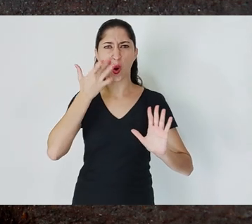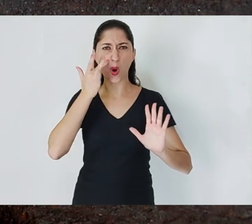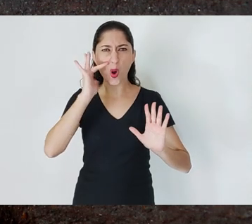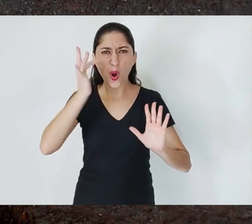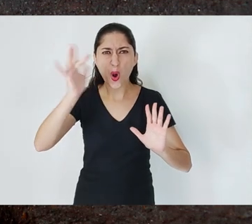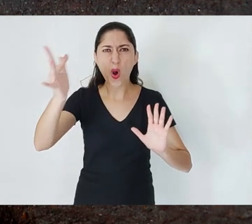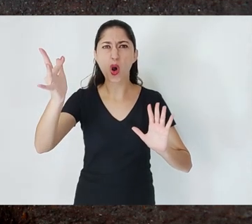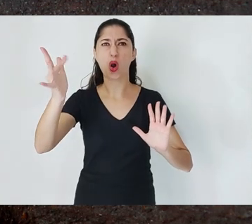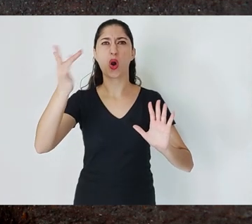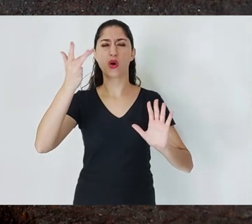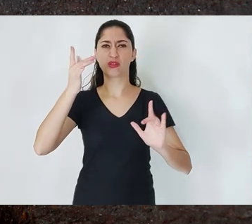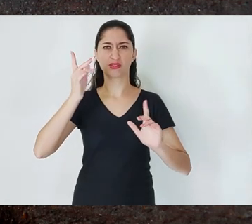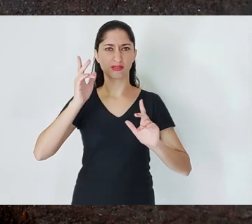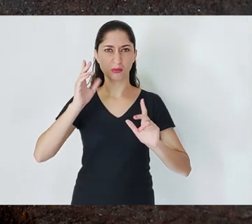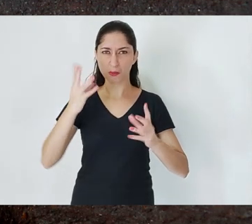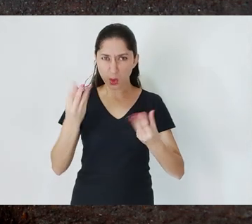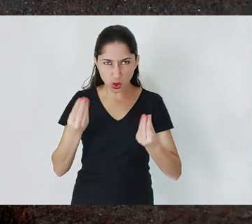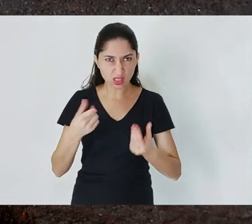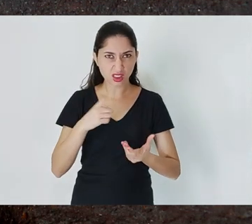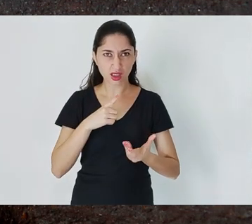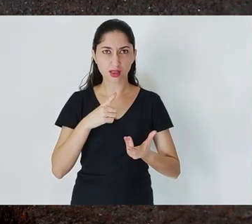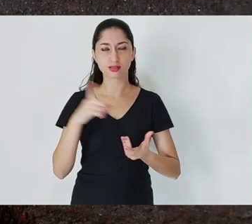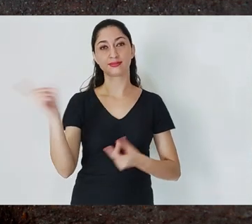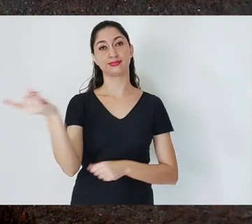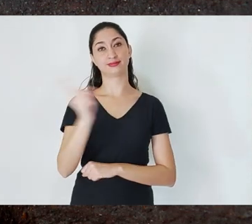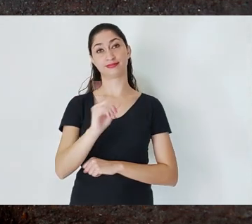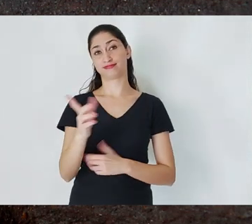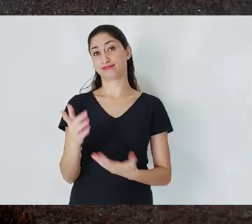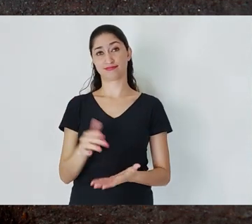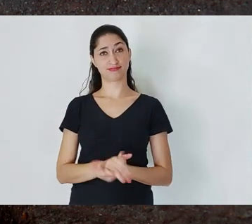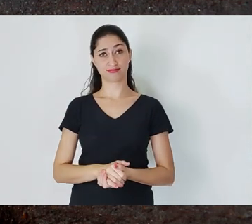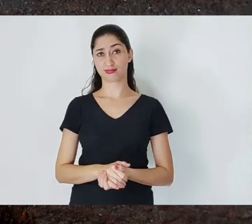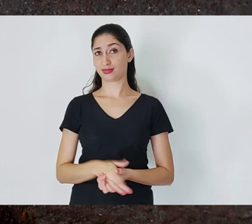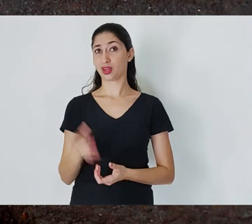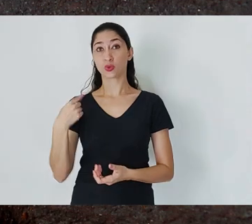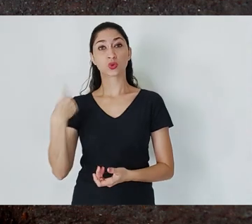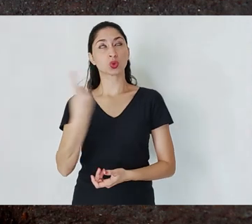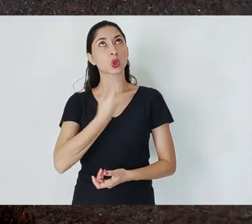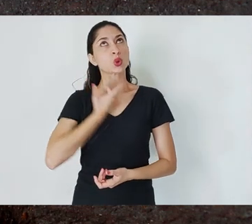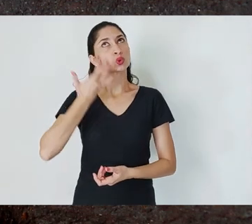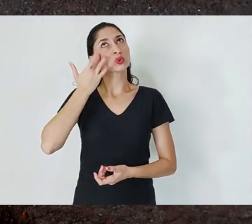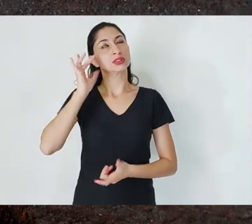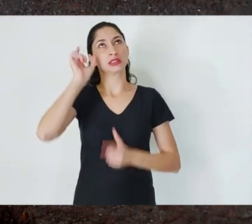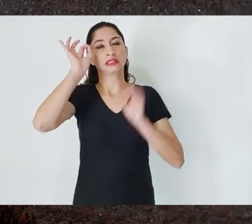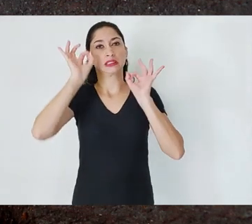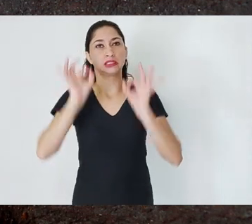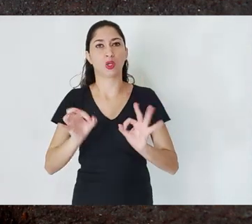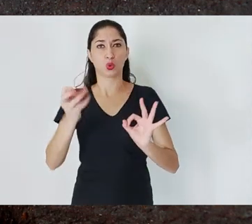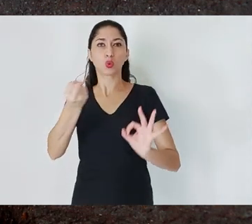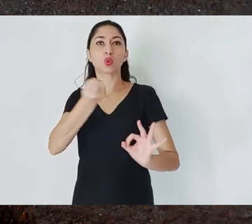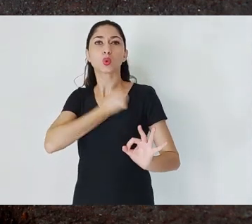so we don’t really know how much gold was mined in Minas. We don't know, we'll never know, because of the smuggling,